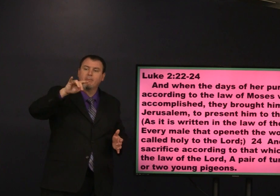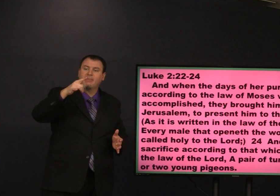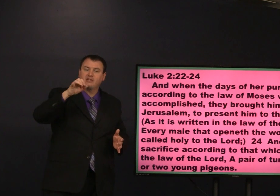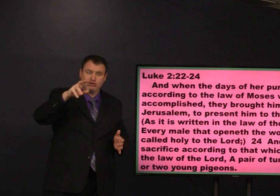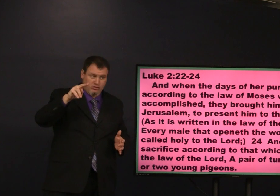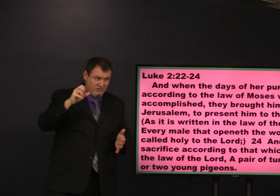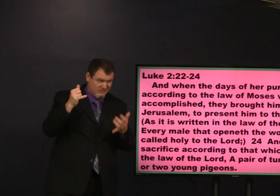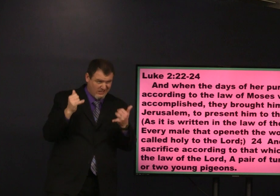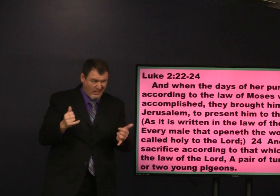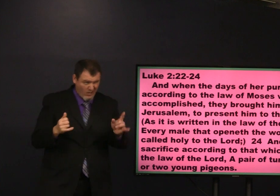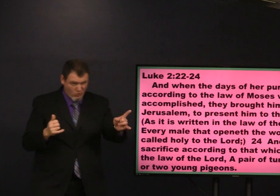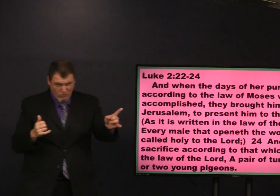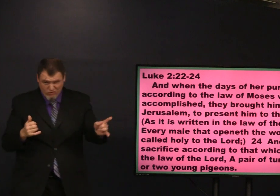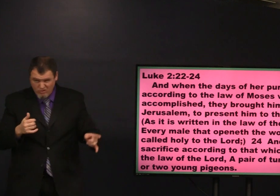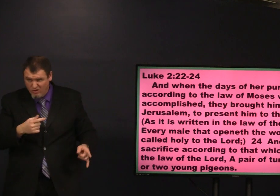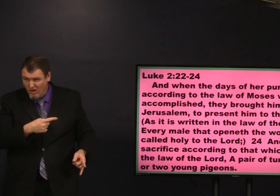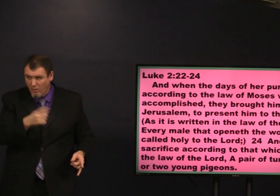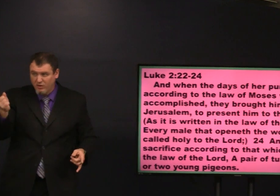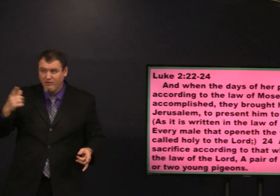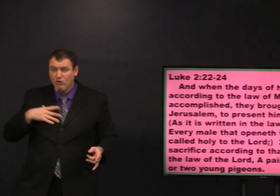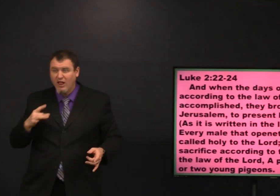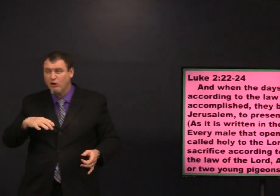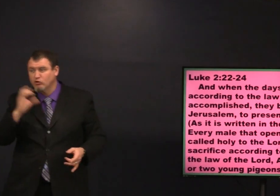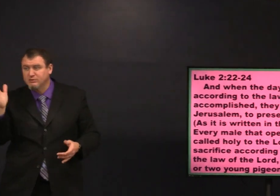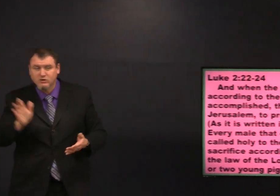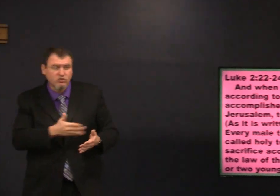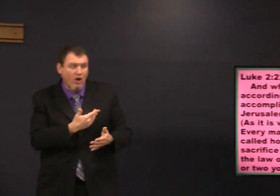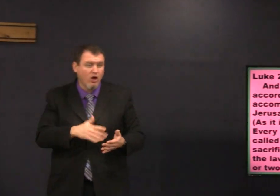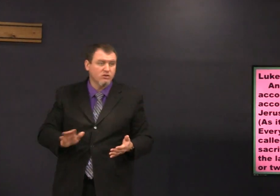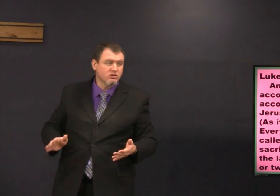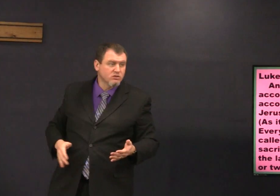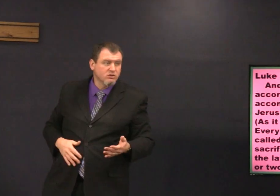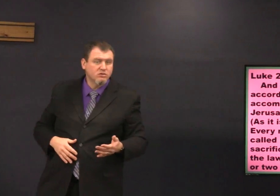that which was said in the law of the Lord a pair of turtle doves or two young pigeons